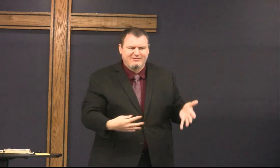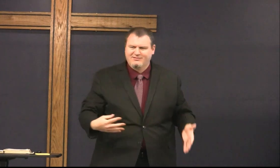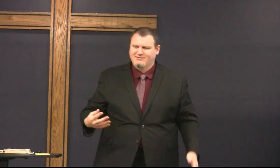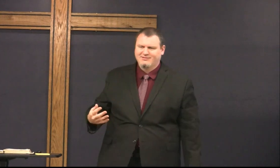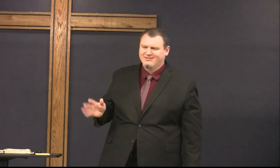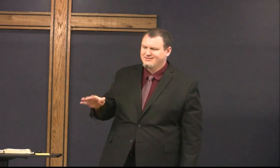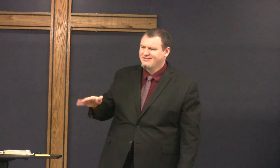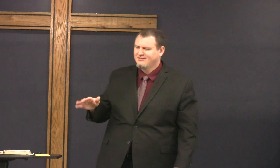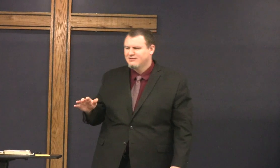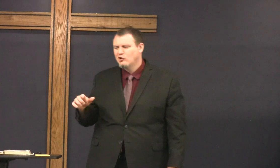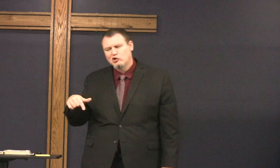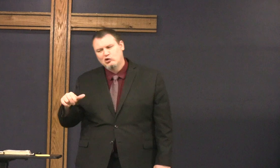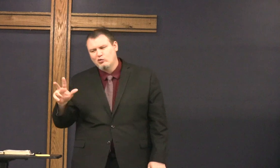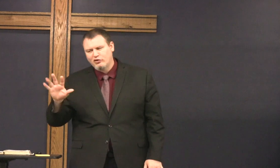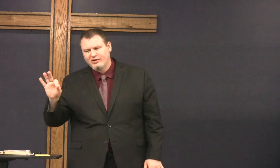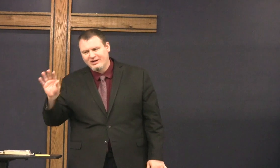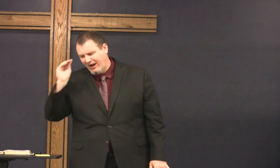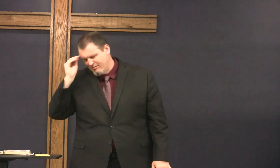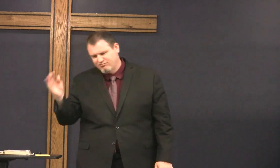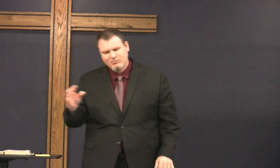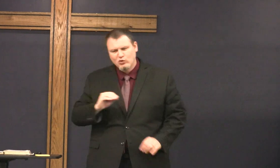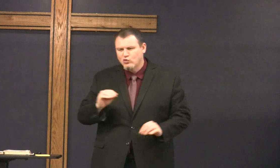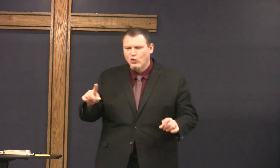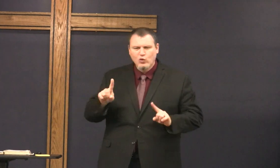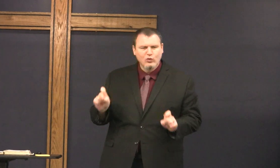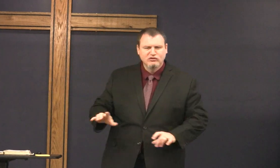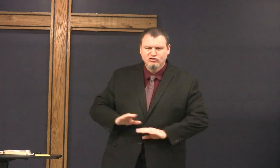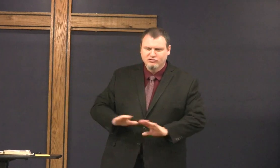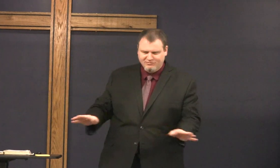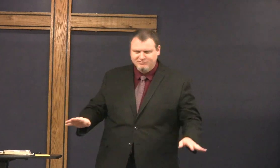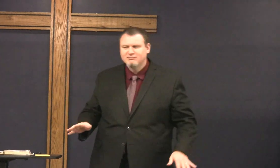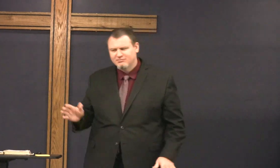go to out of all this lists and I said q39 I'll tell you there's no question